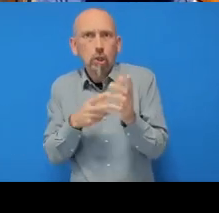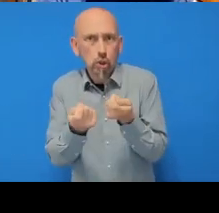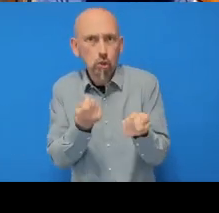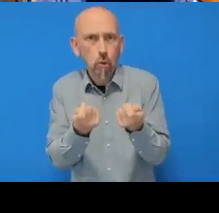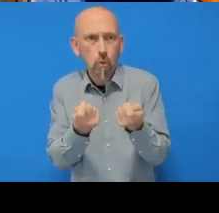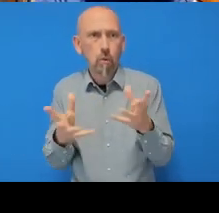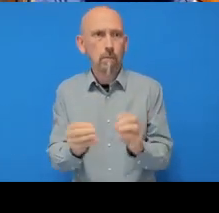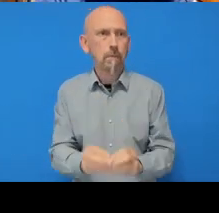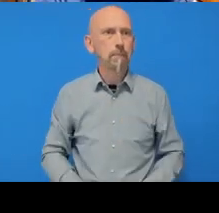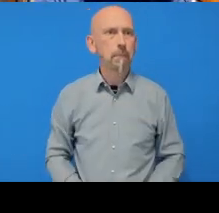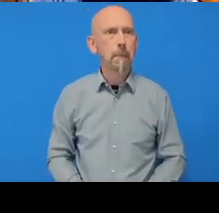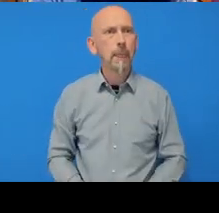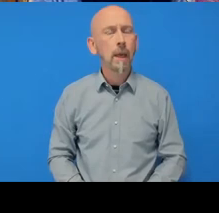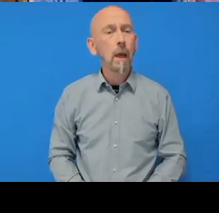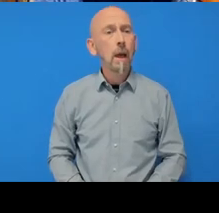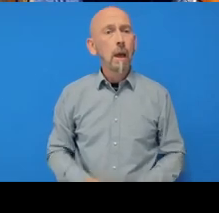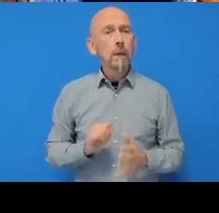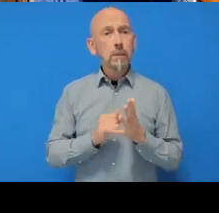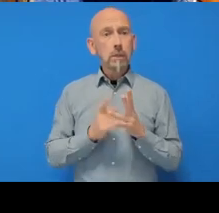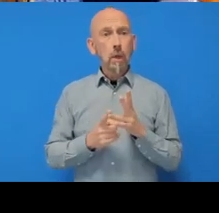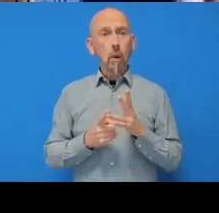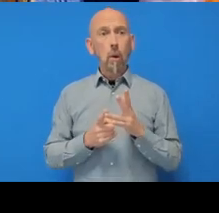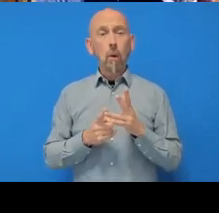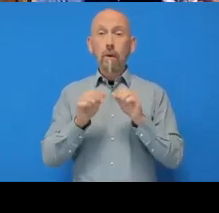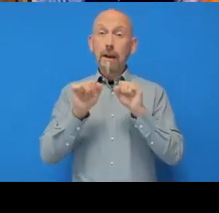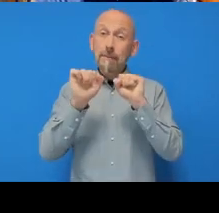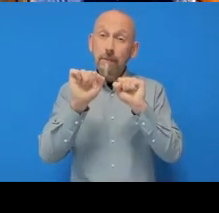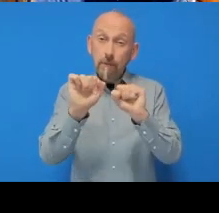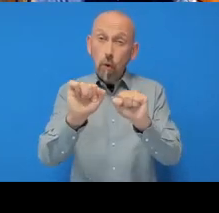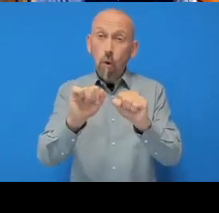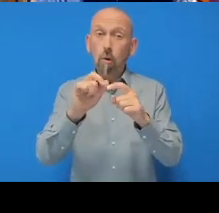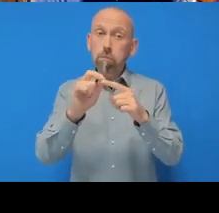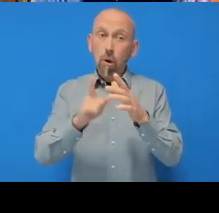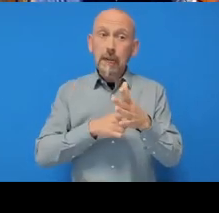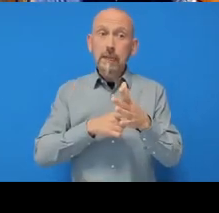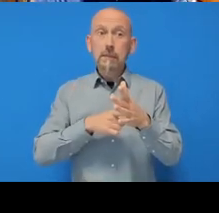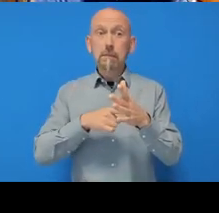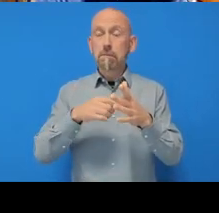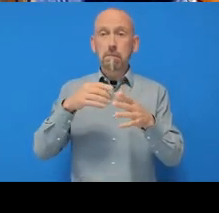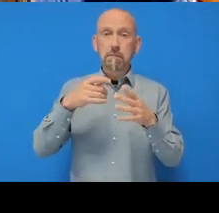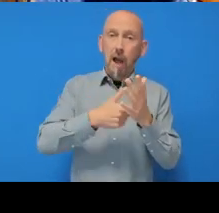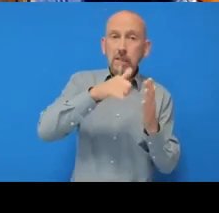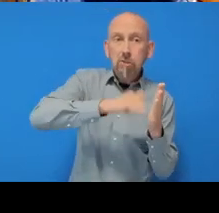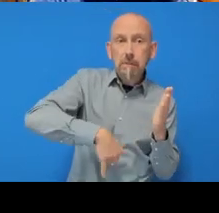So yeah, so if your project- if what you're working on in R involves kind of R scripts, R Markdown, etc.